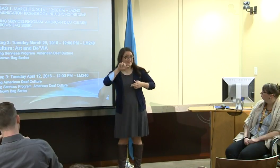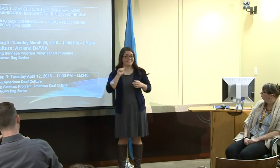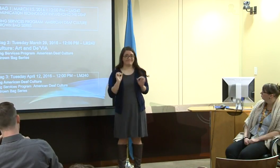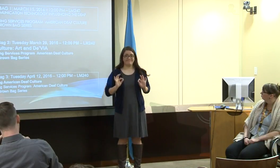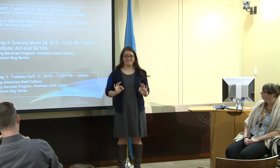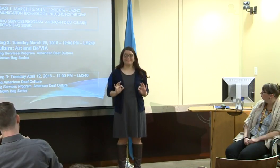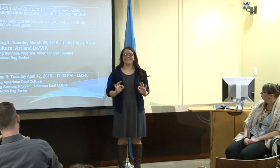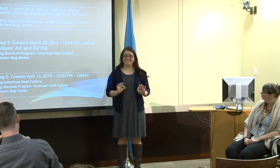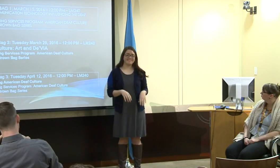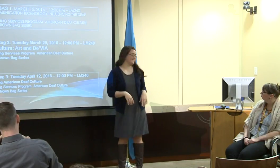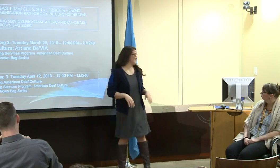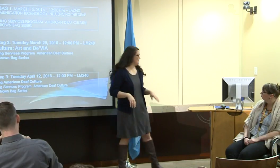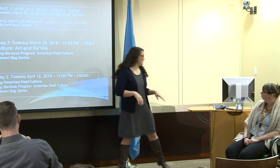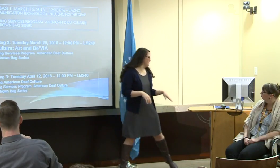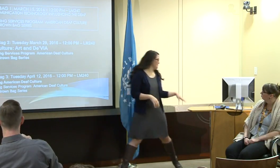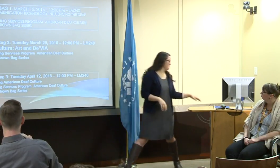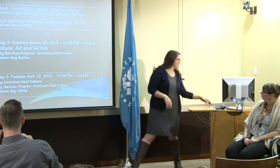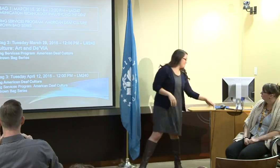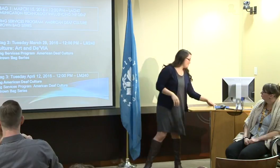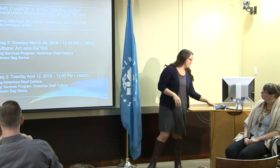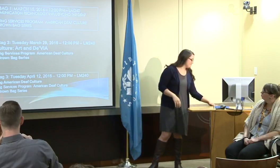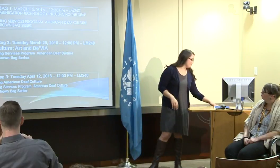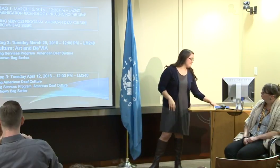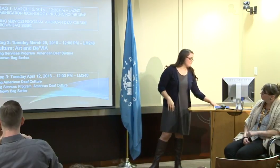So now, we will be talking about De'VIA.